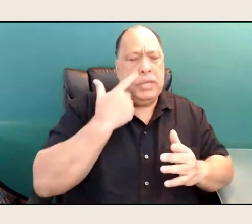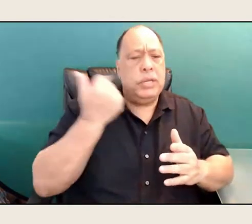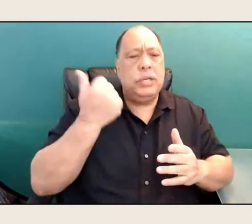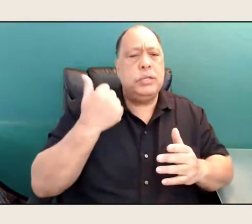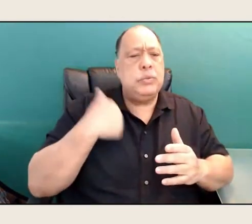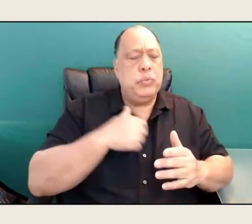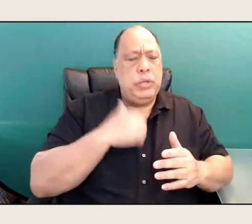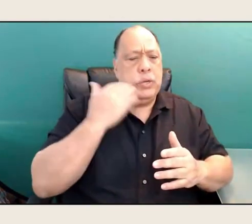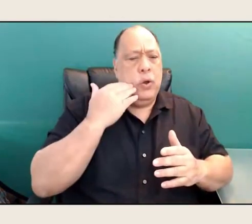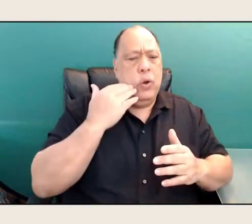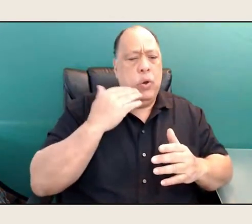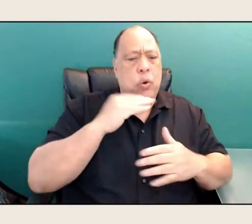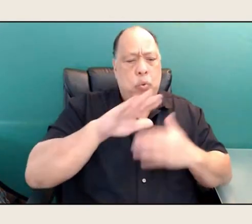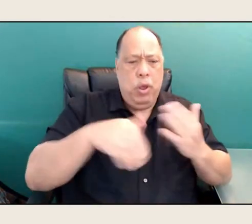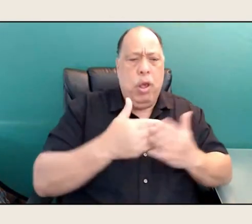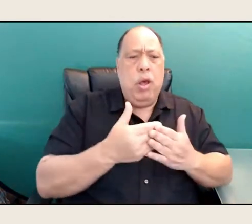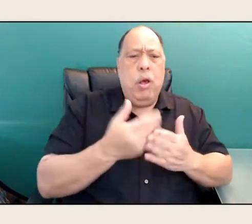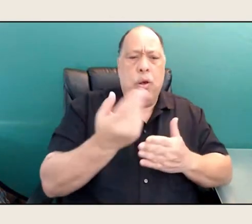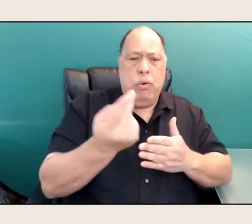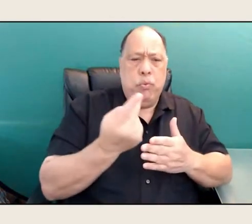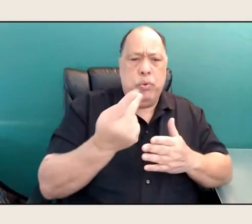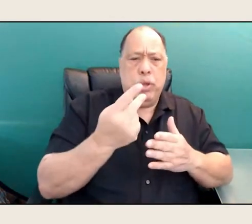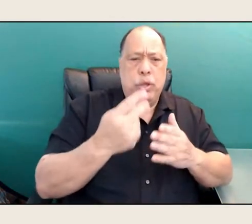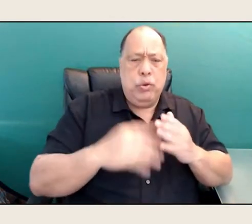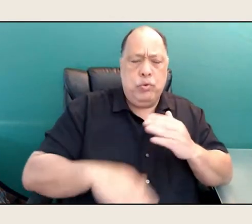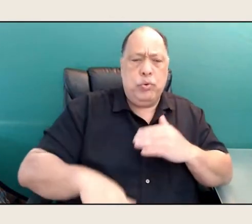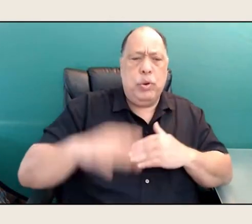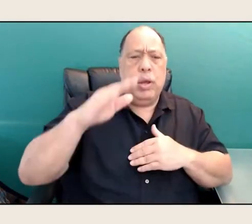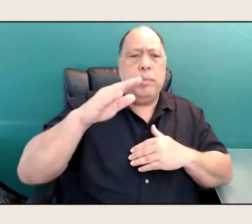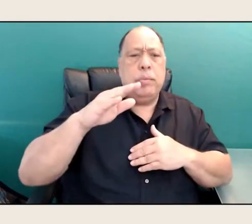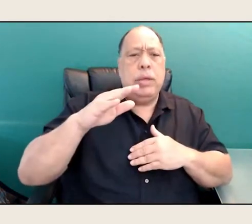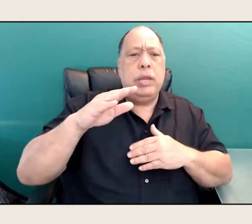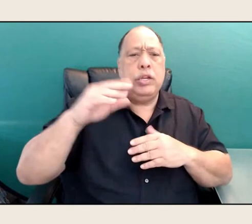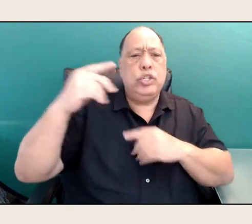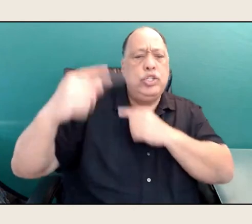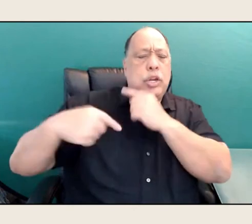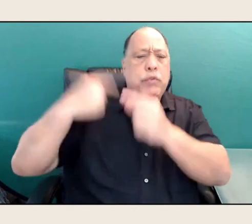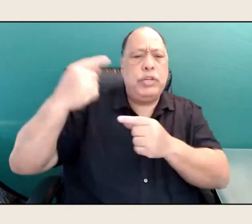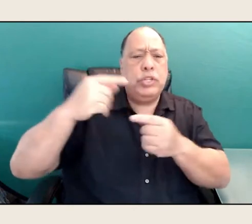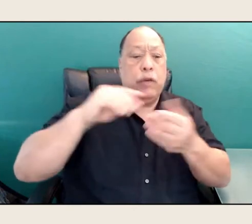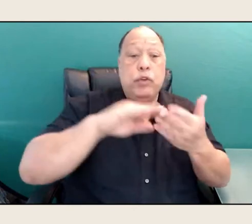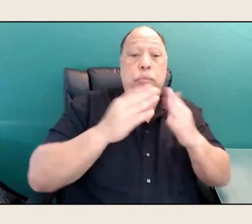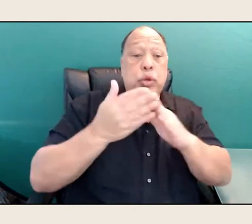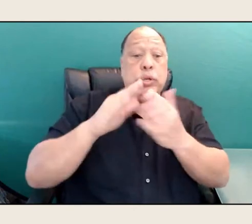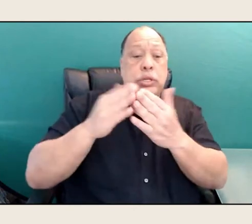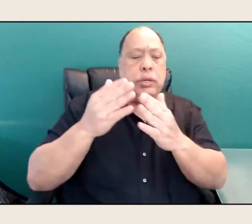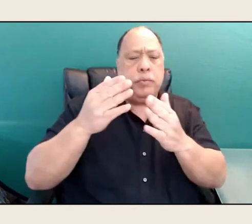you and I, we grew up in a generation of community. We all know each other and that world, and there's connections.